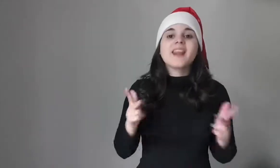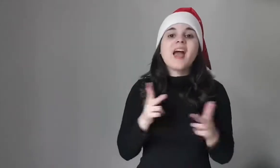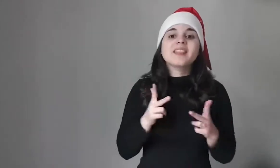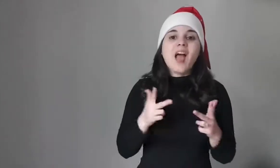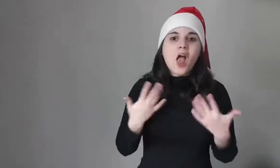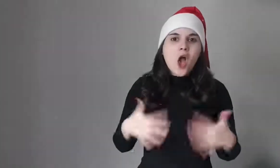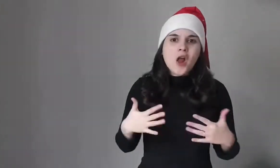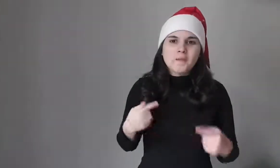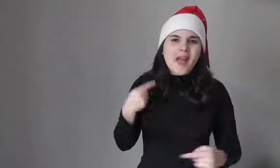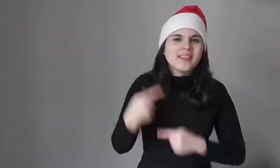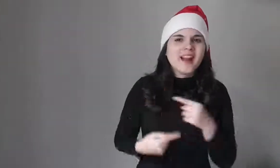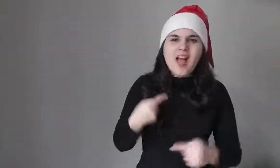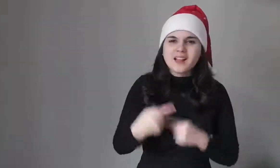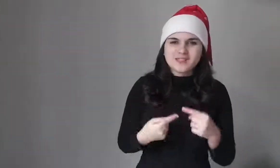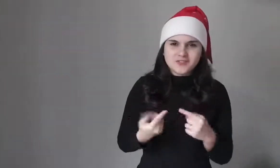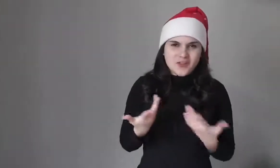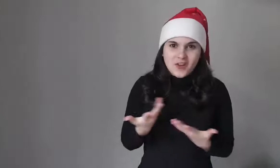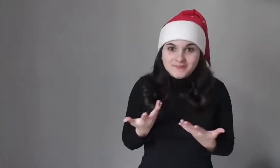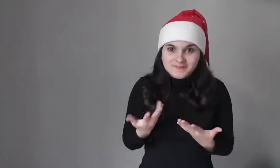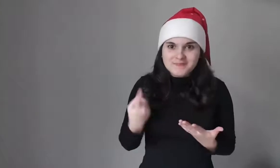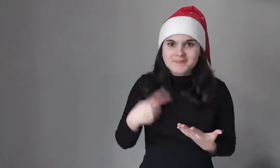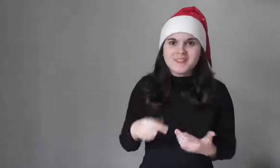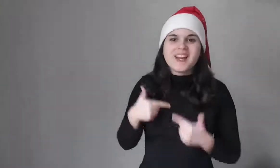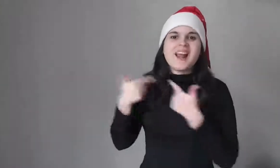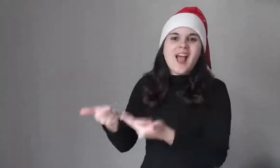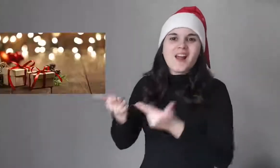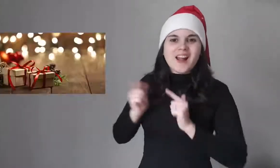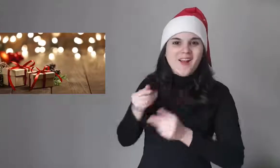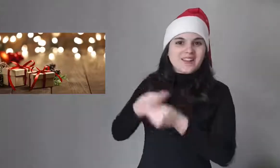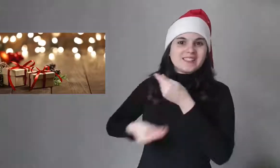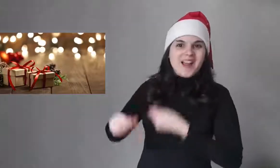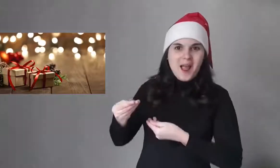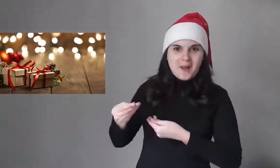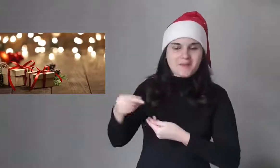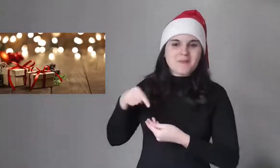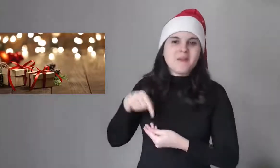At Christmas it is now a tradition to exchange gifts,